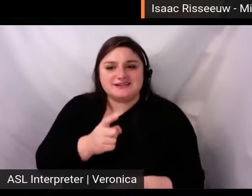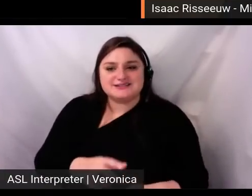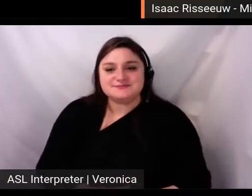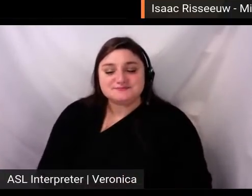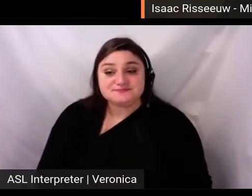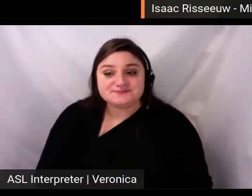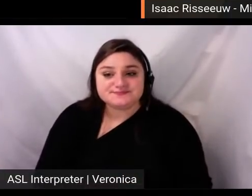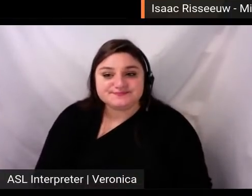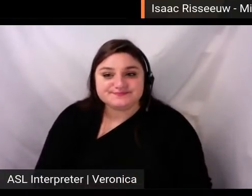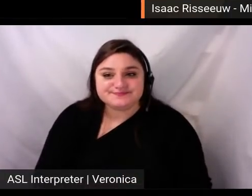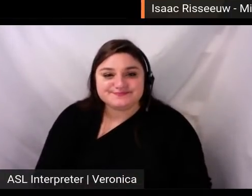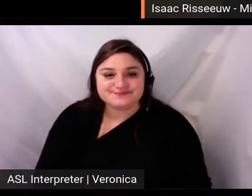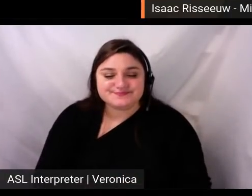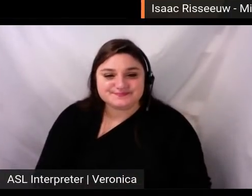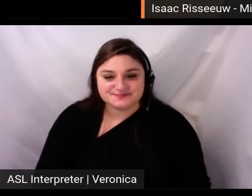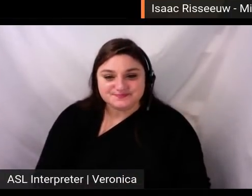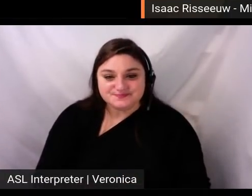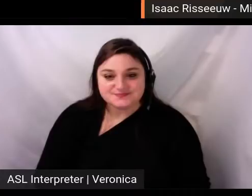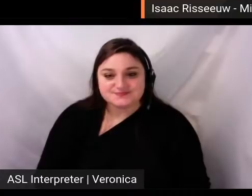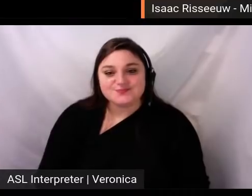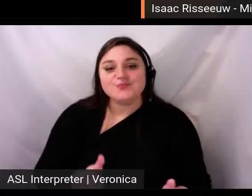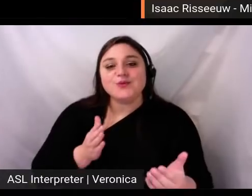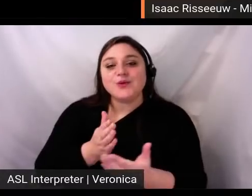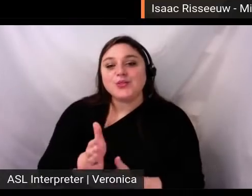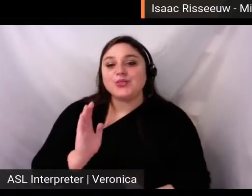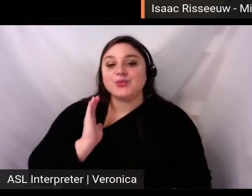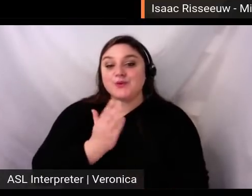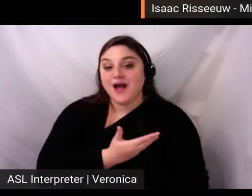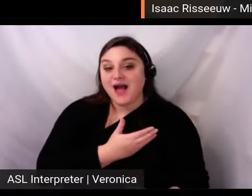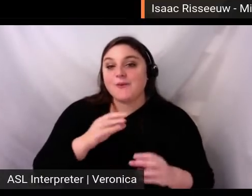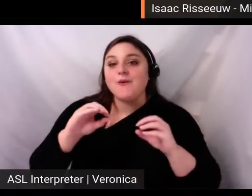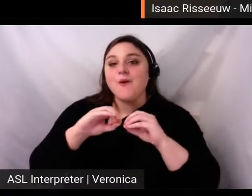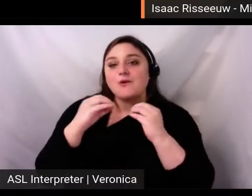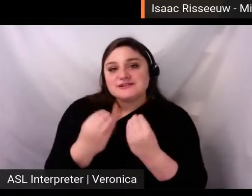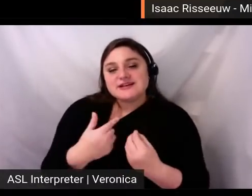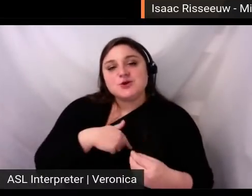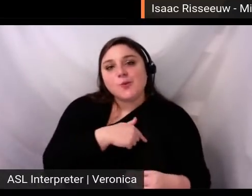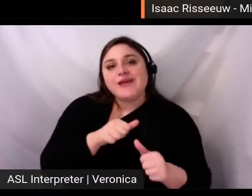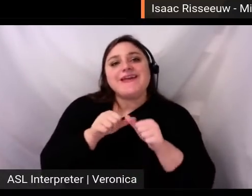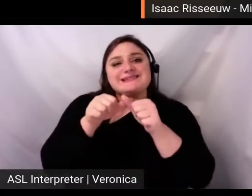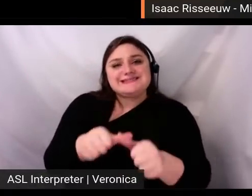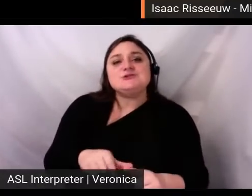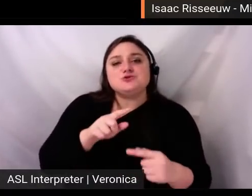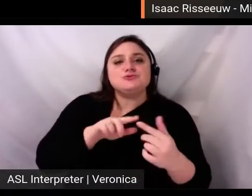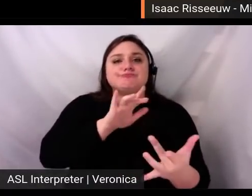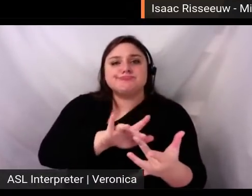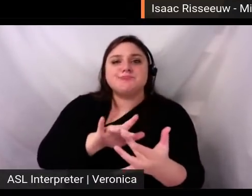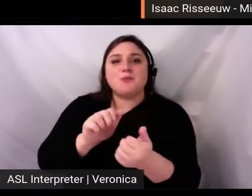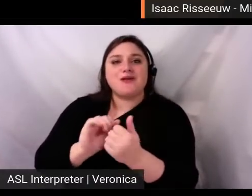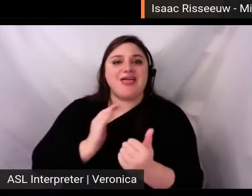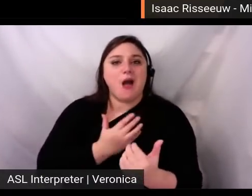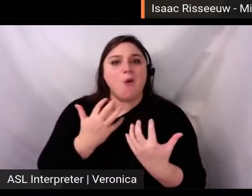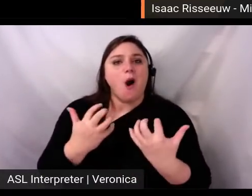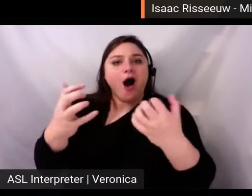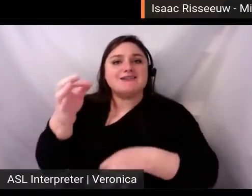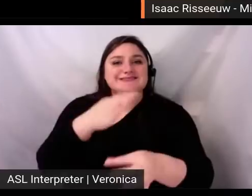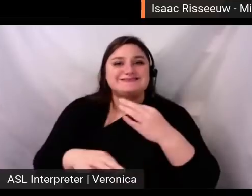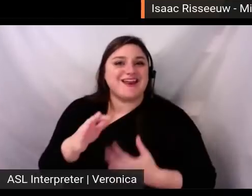can continue to connect to our audience online through our new Minnesota Orchestra At Home campaign. So here's a look at most of the content we've